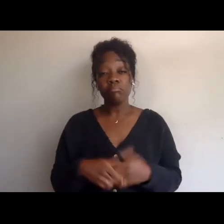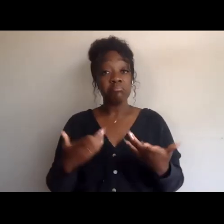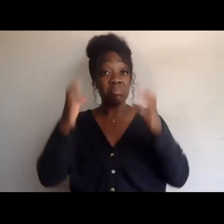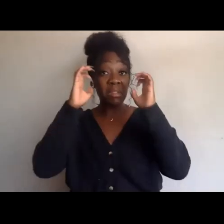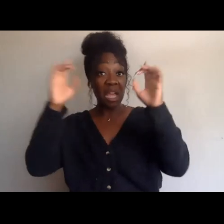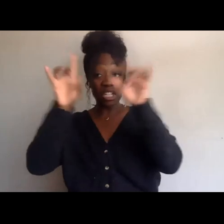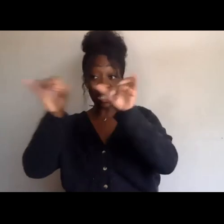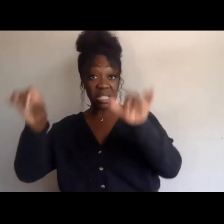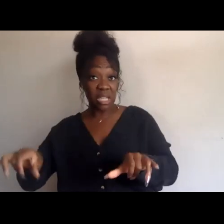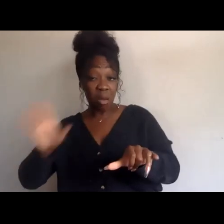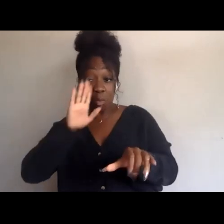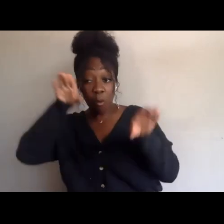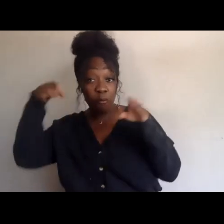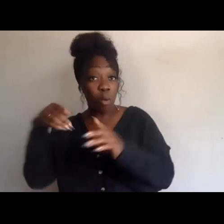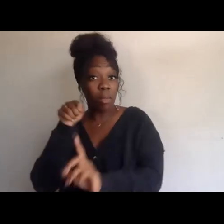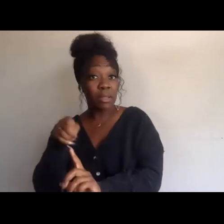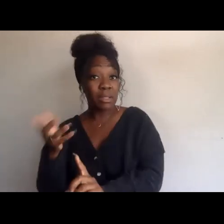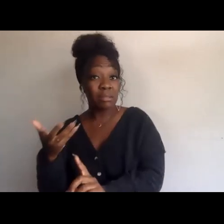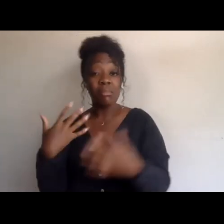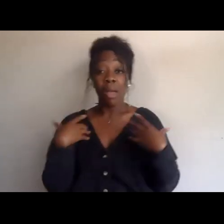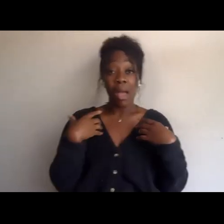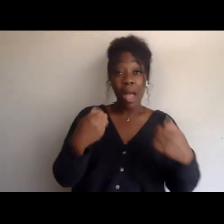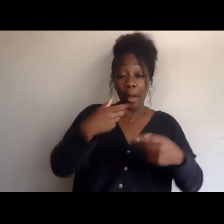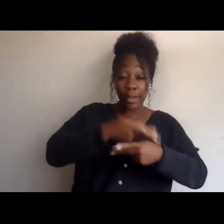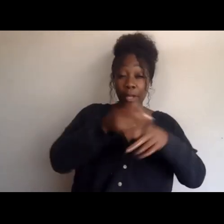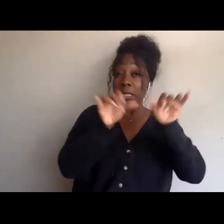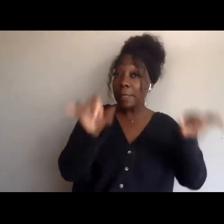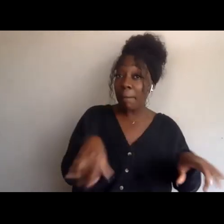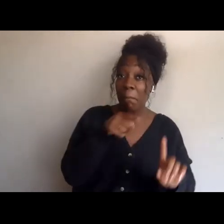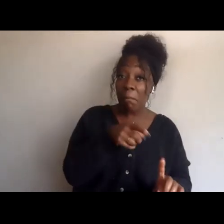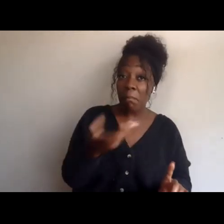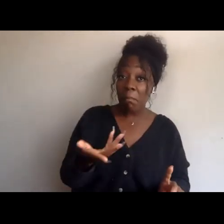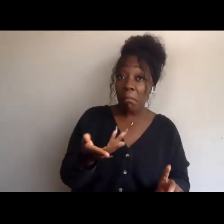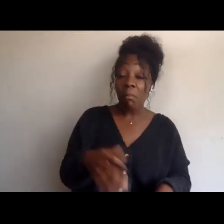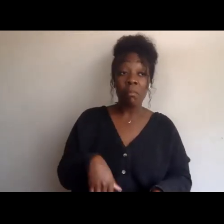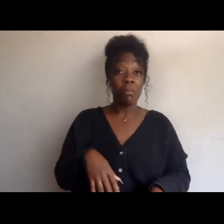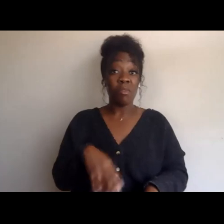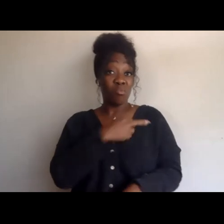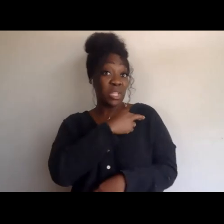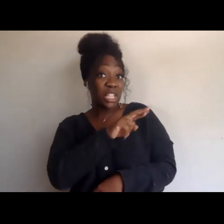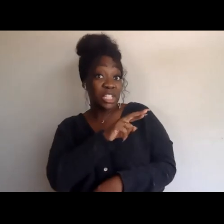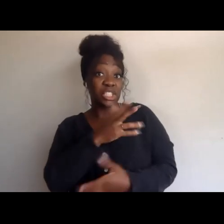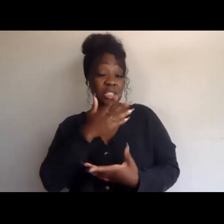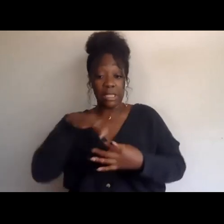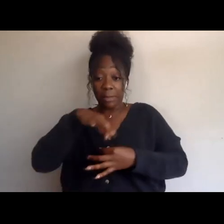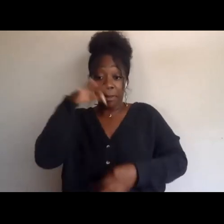Are you gonna deal with the healthcare system? Spiritual systems are also systems, right?